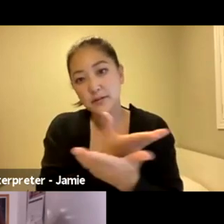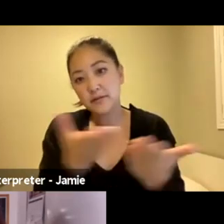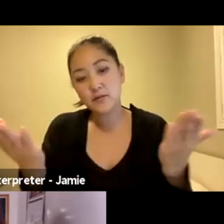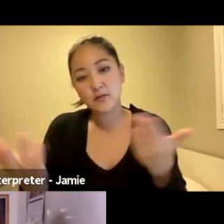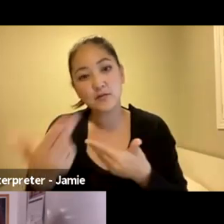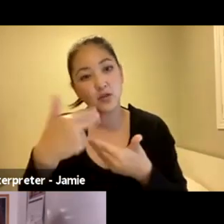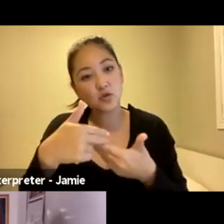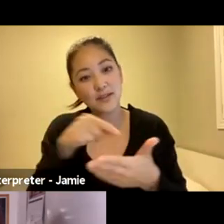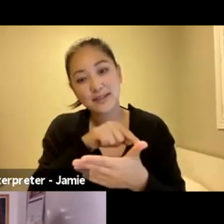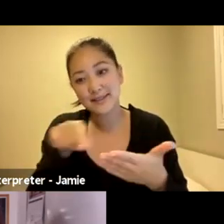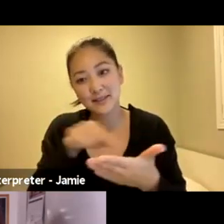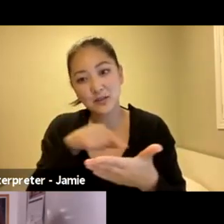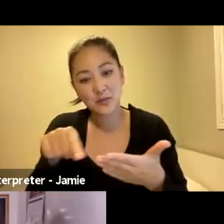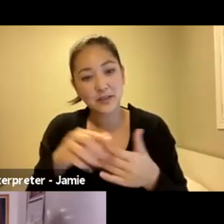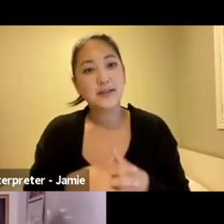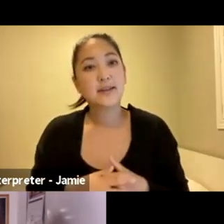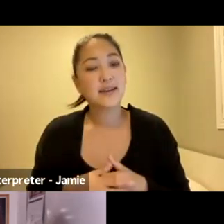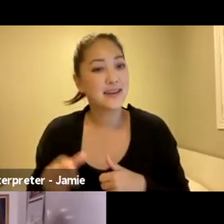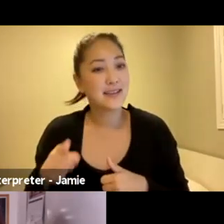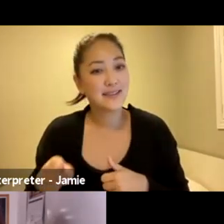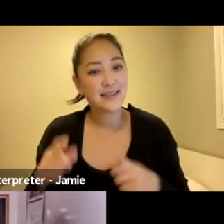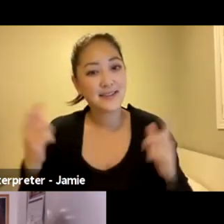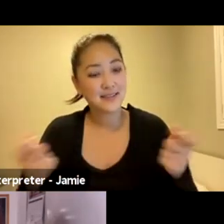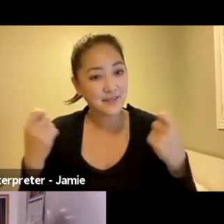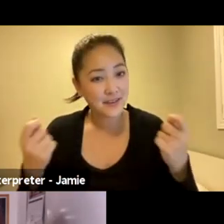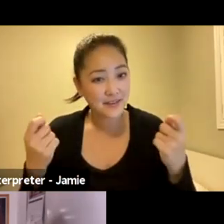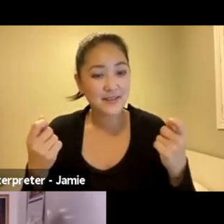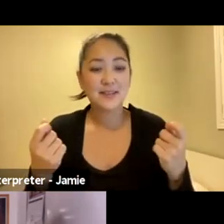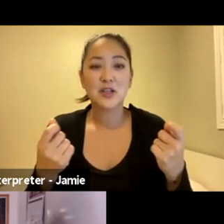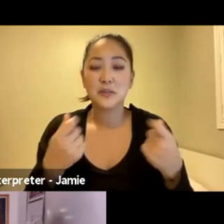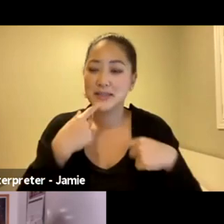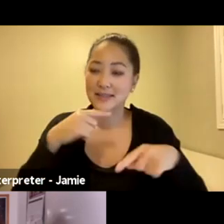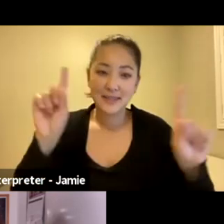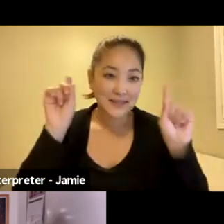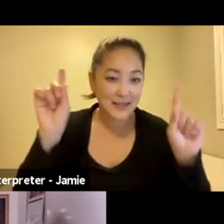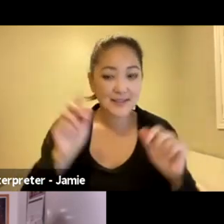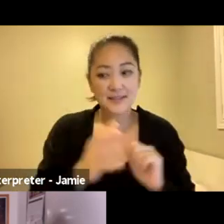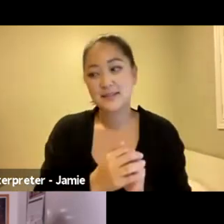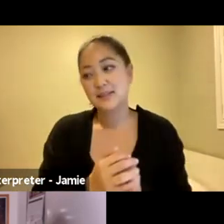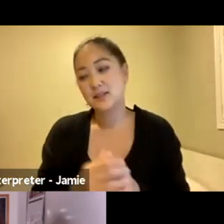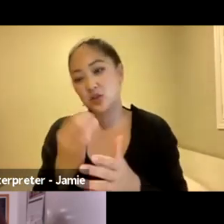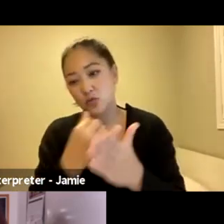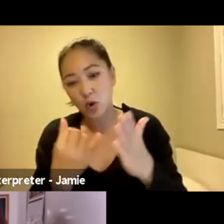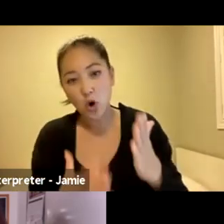this week and making this Festival the success that it has been. To all of our artists, our staff, our board, volunteers,